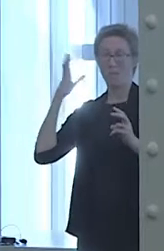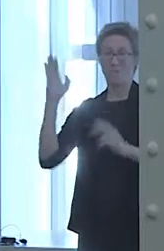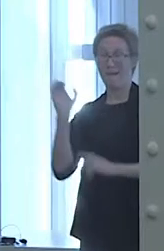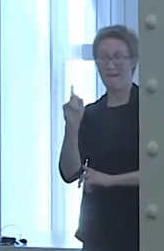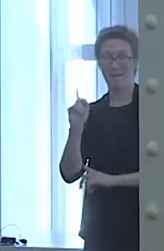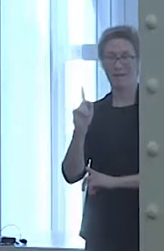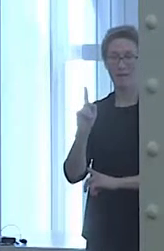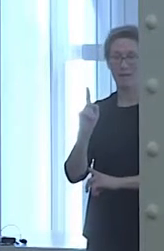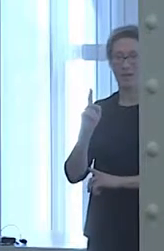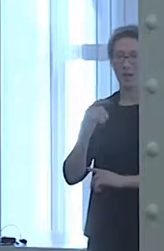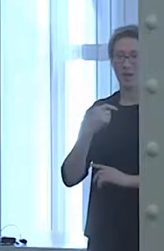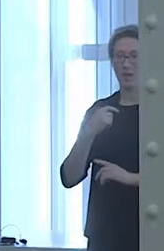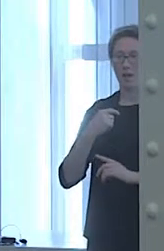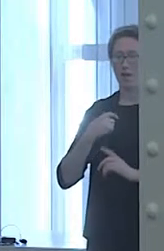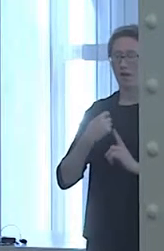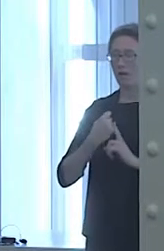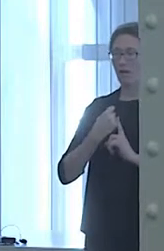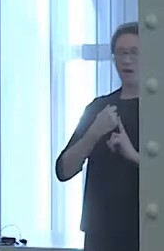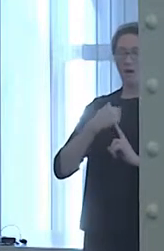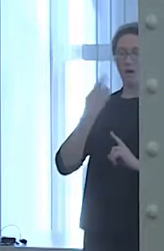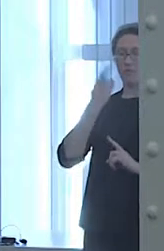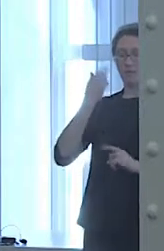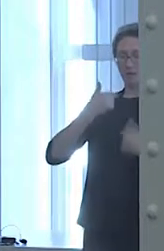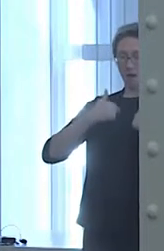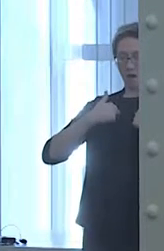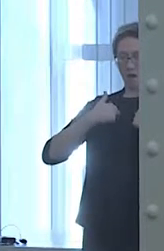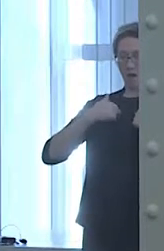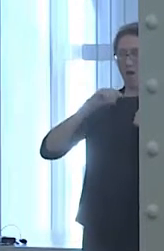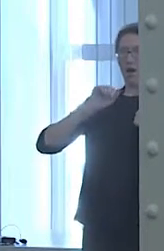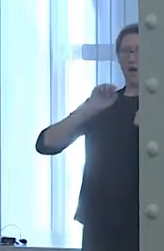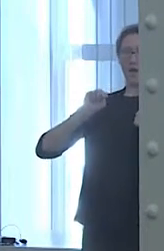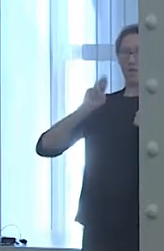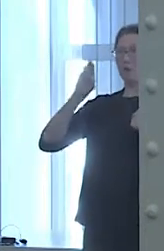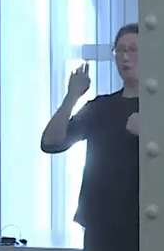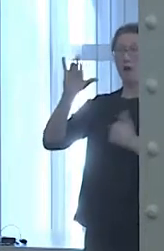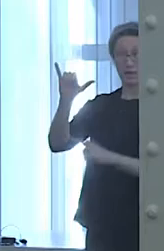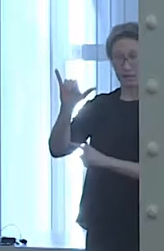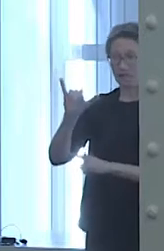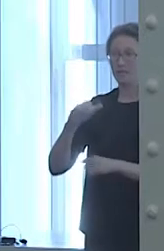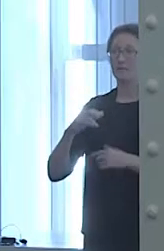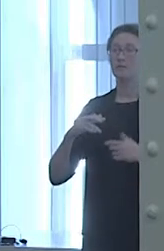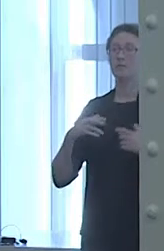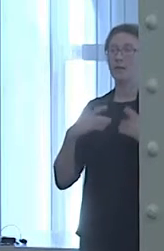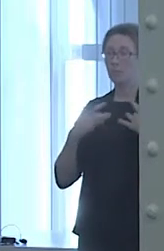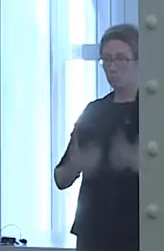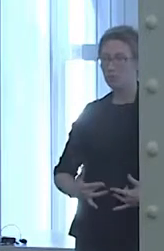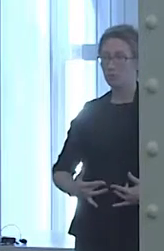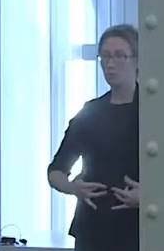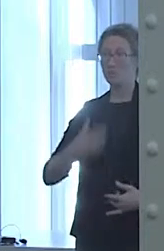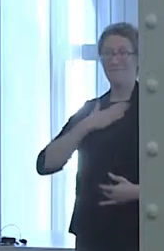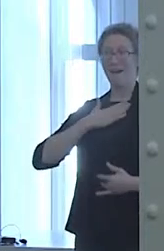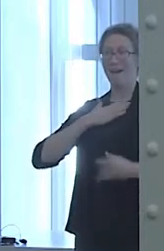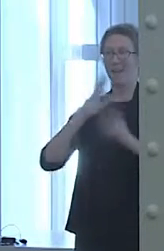and depression was my opponent. But my first depressive bout wasn't in college.